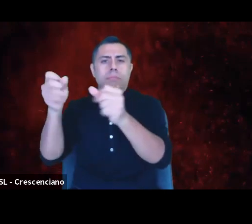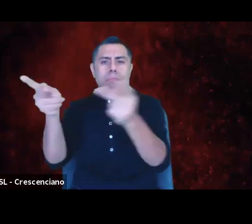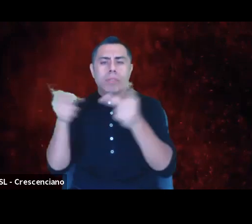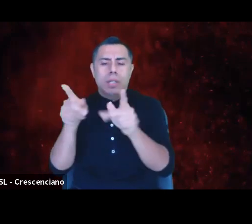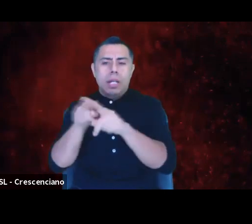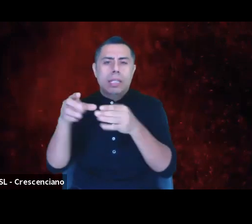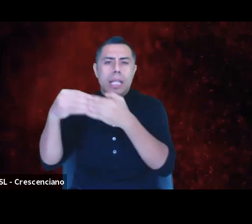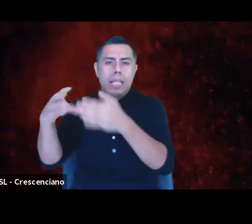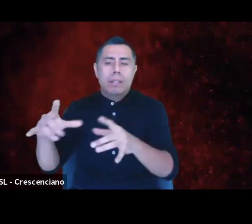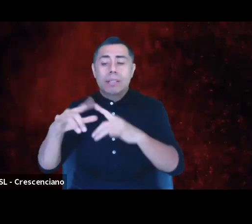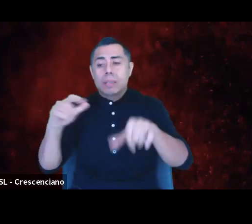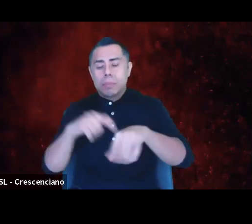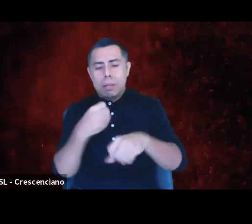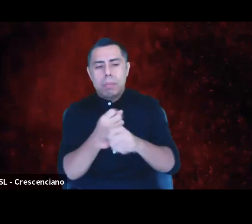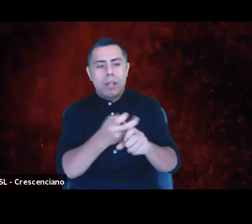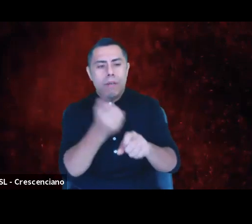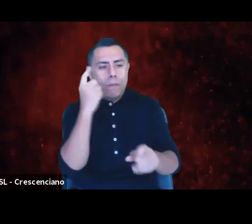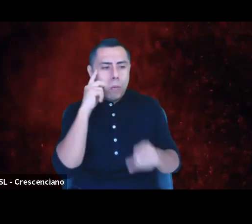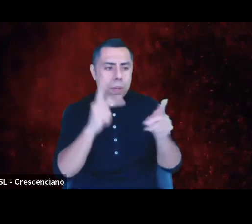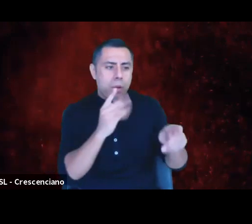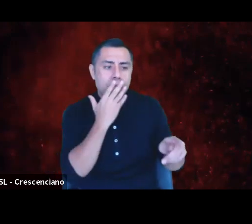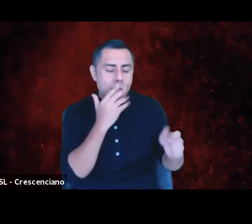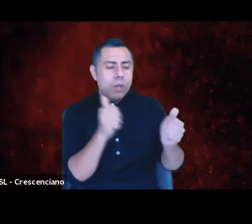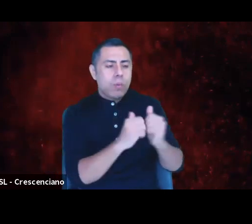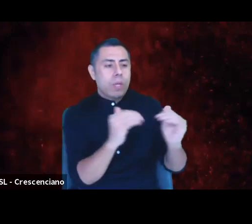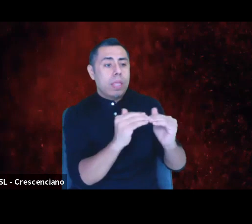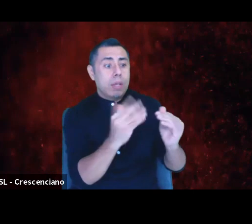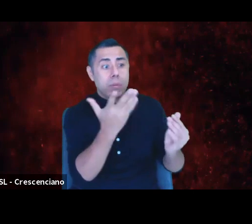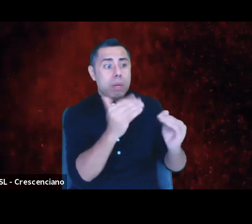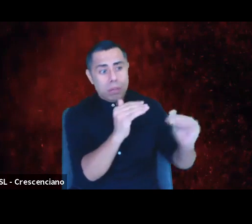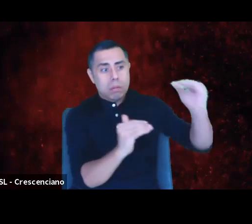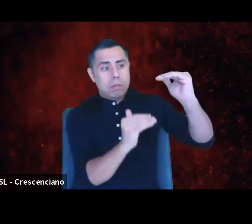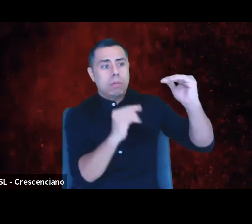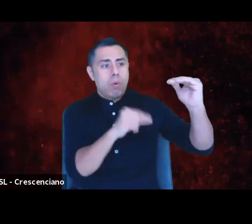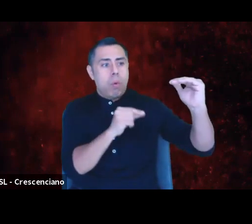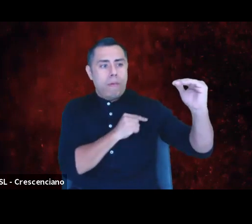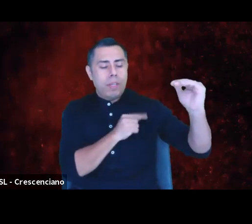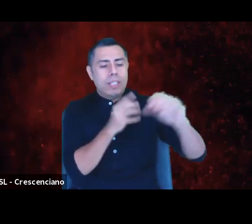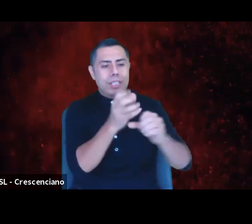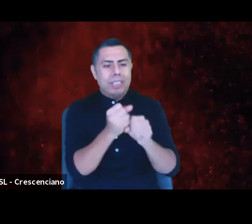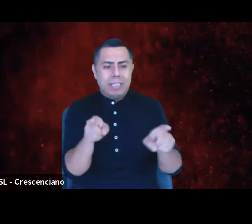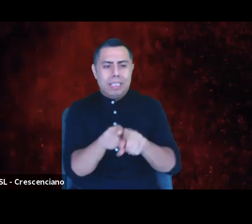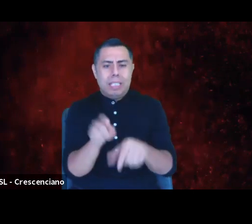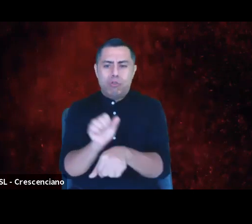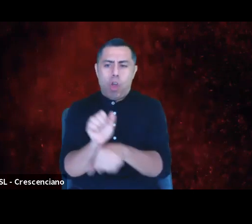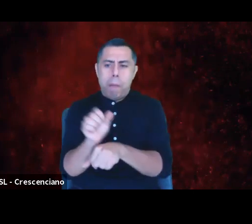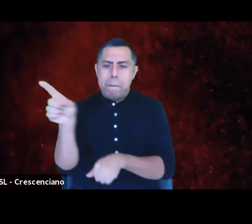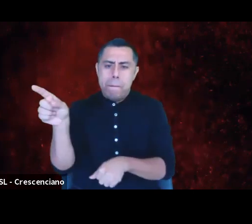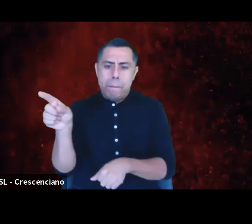while making it more difficult for people of color with equal and greater qualifications to land those same jobs.